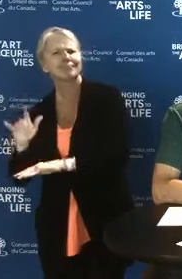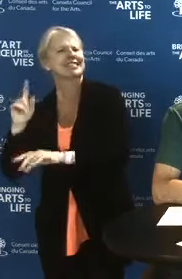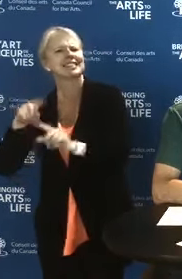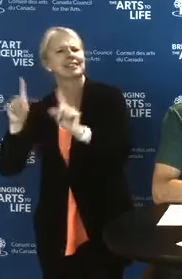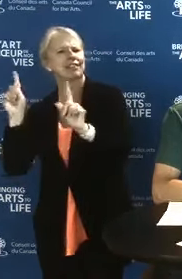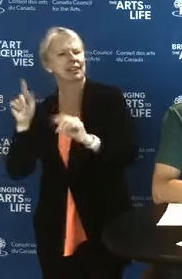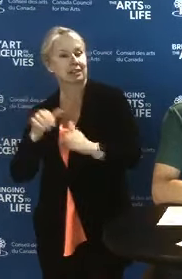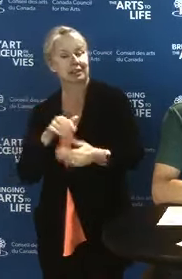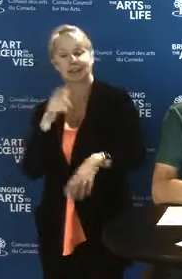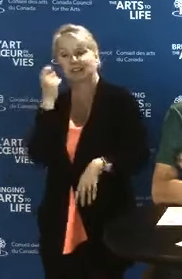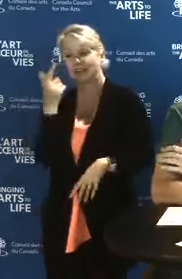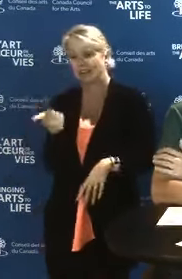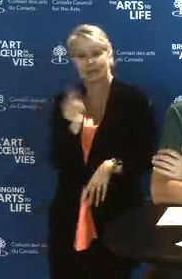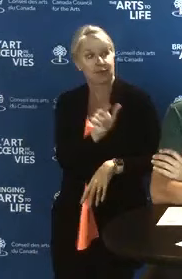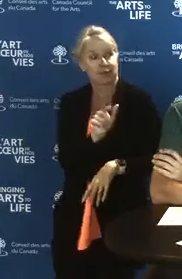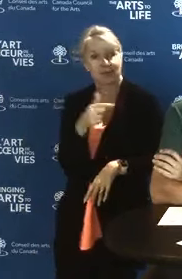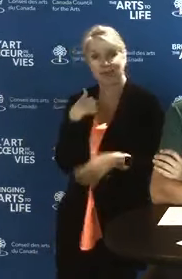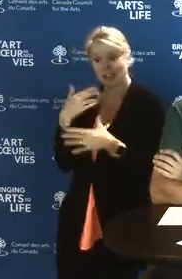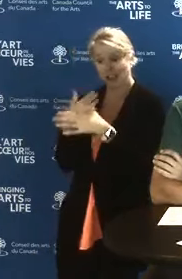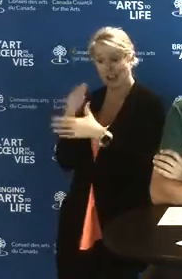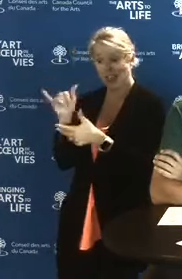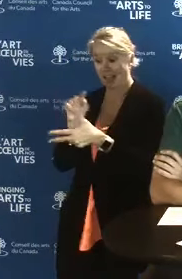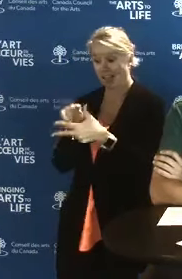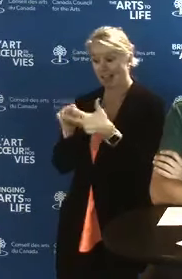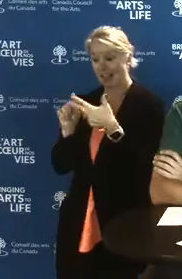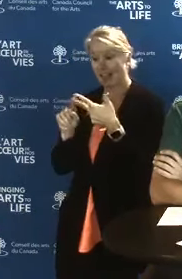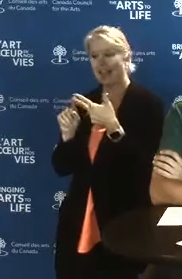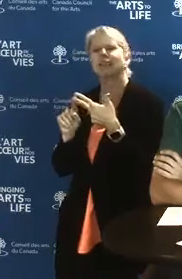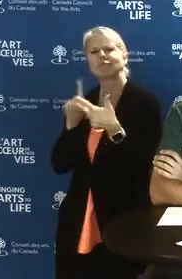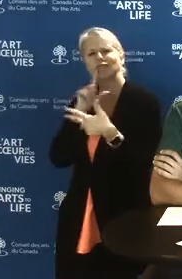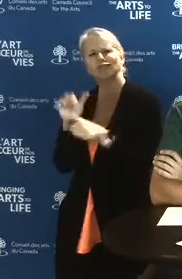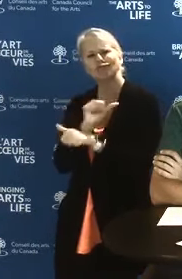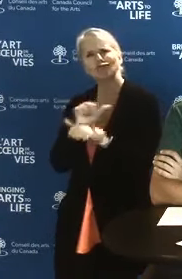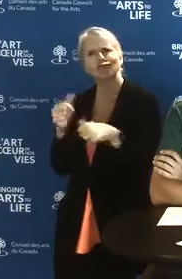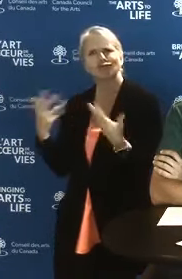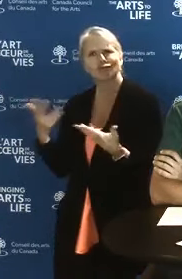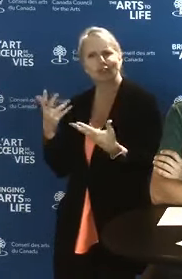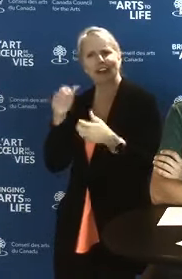of the fund are practical ways to support the arts sector to go digital.